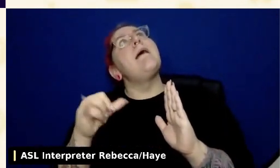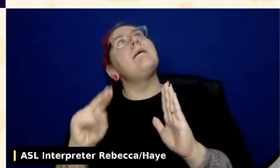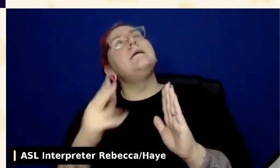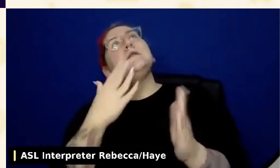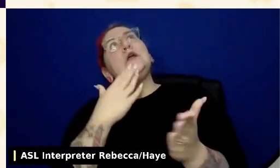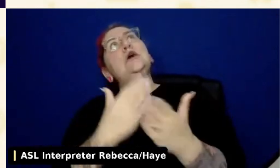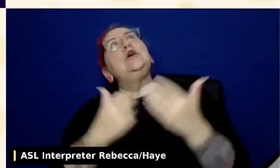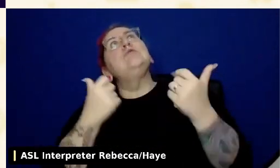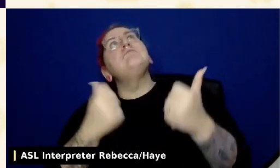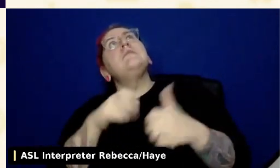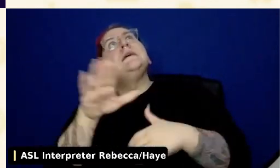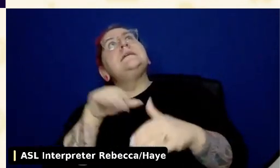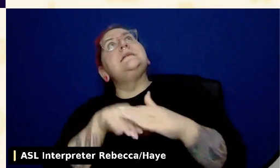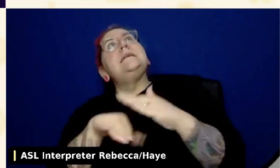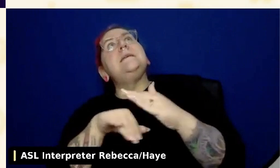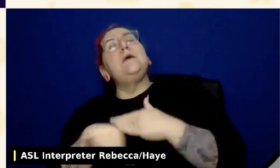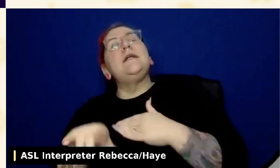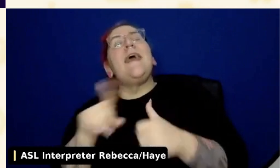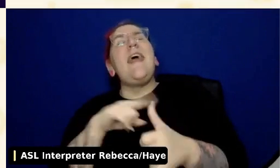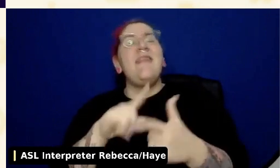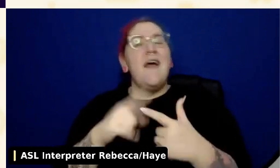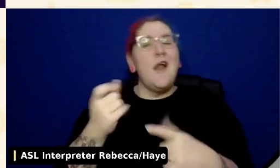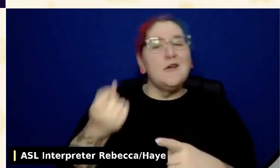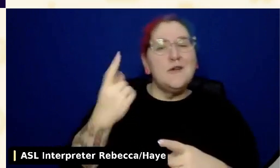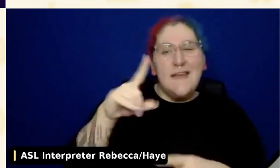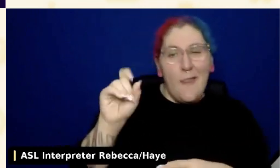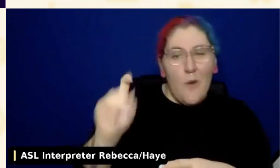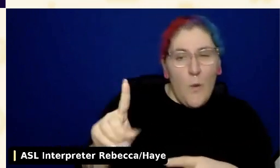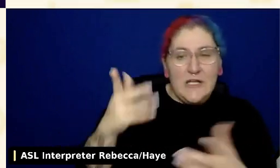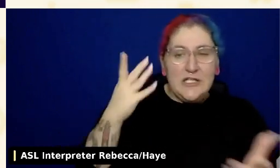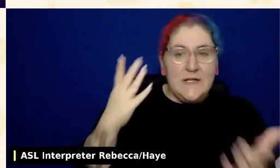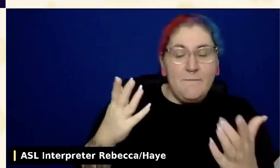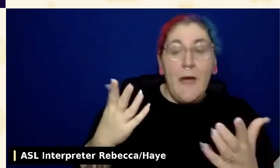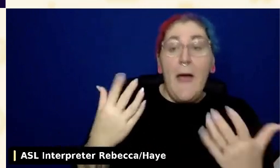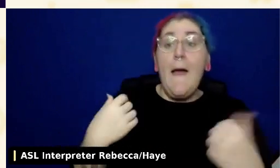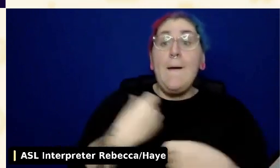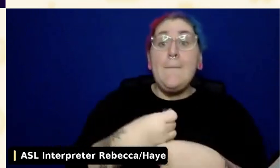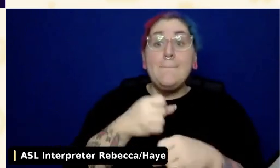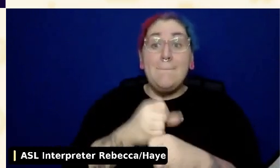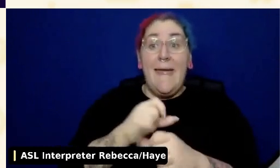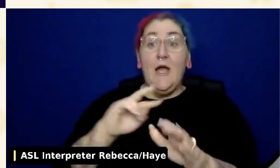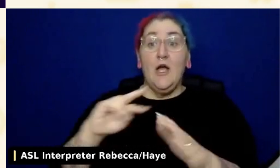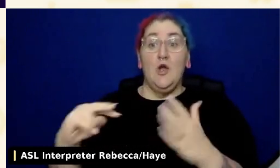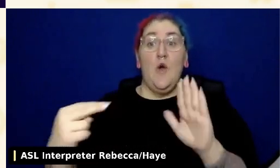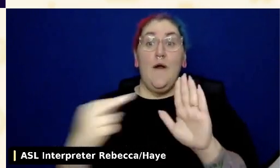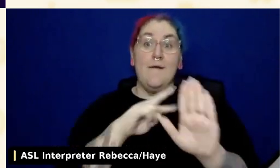that create accessible front-ends or plug-ins that also have an accessible admin interface for people